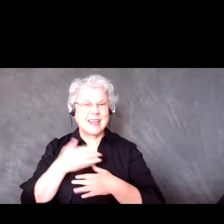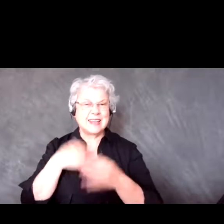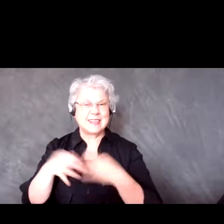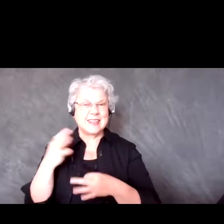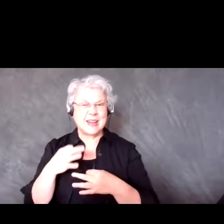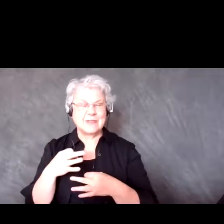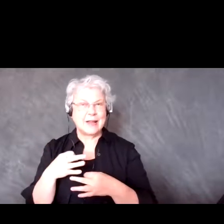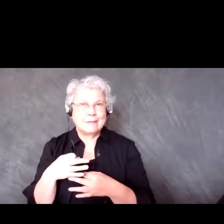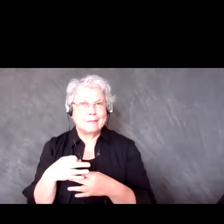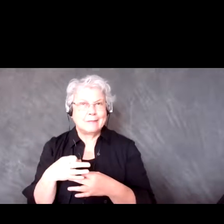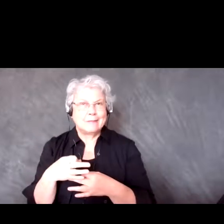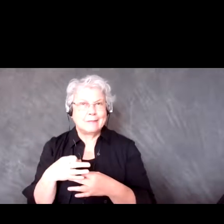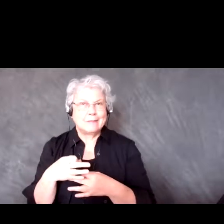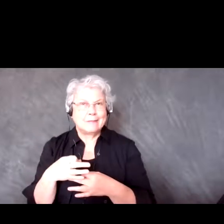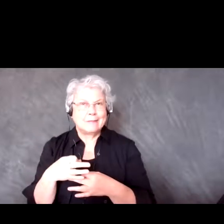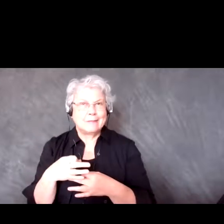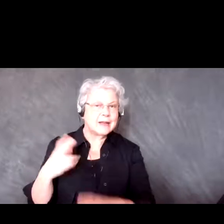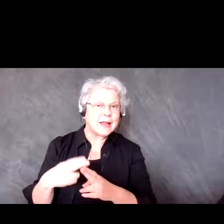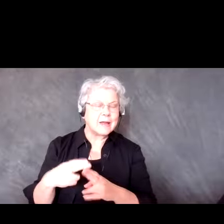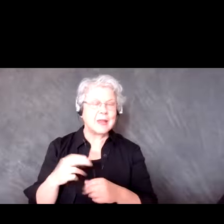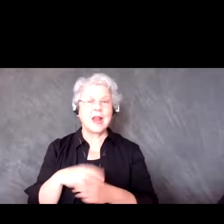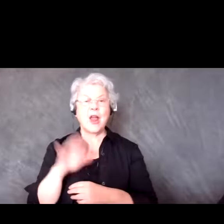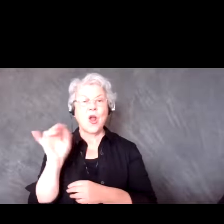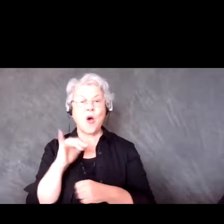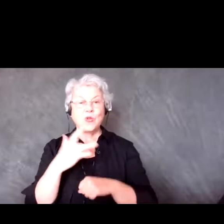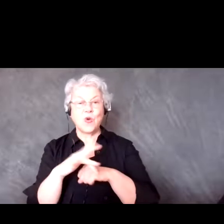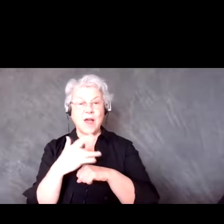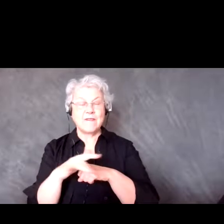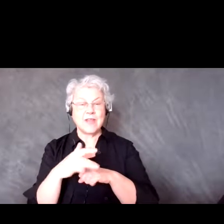or anything like that, make them available and screen share for everyone to see.